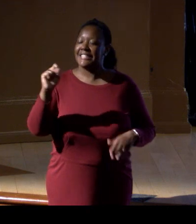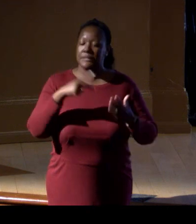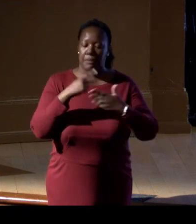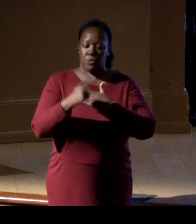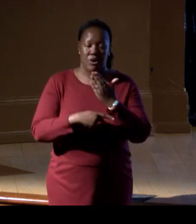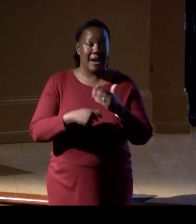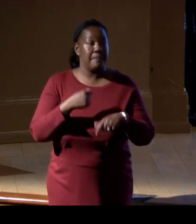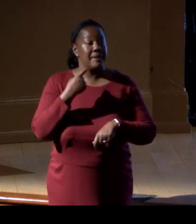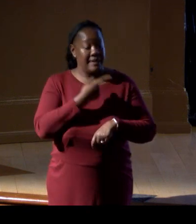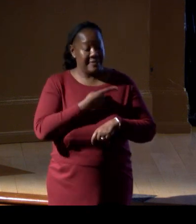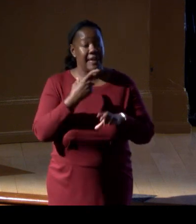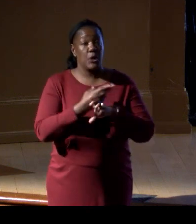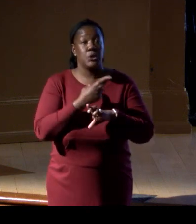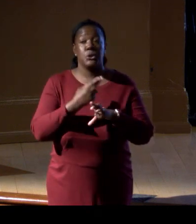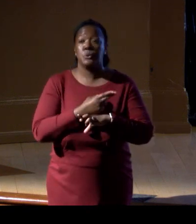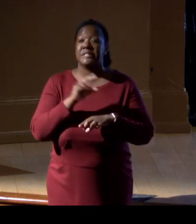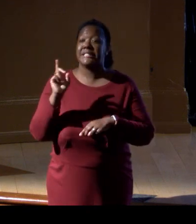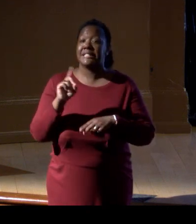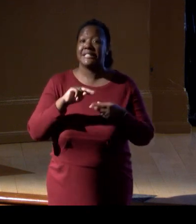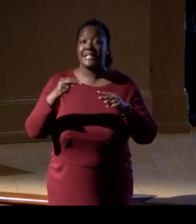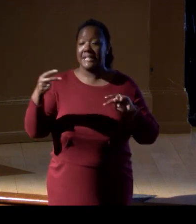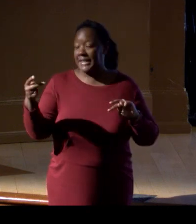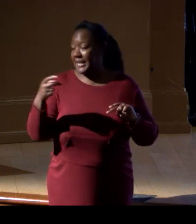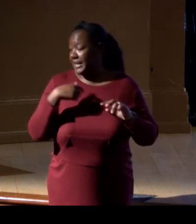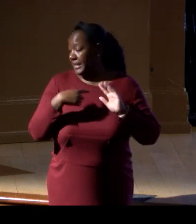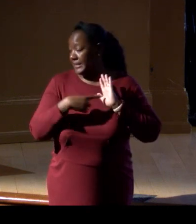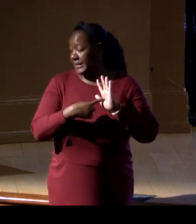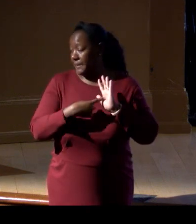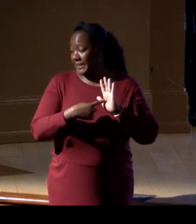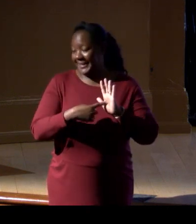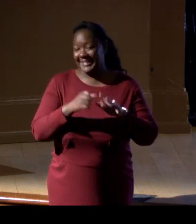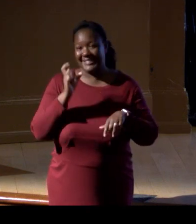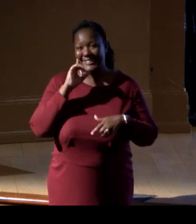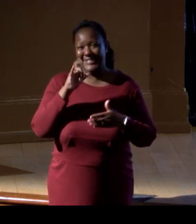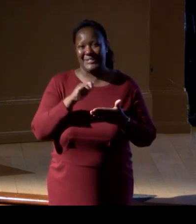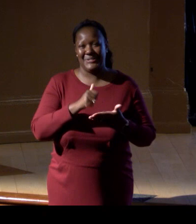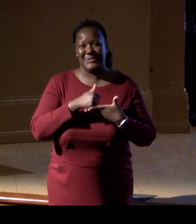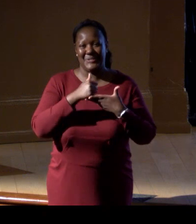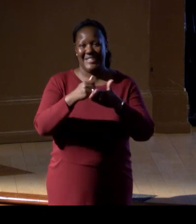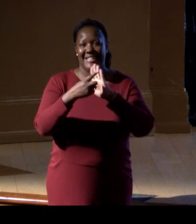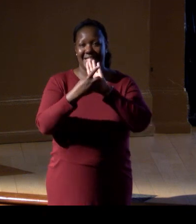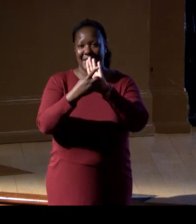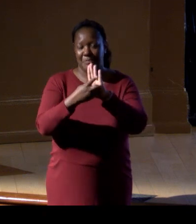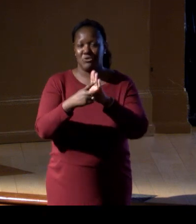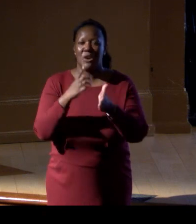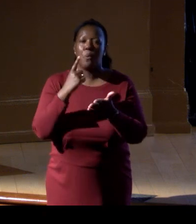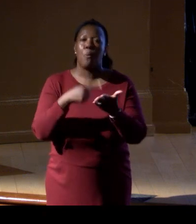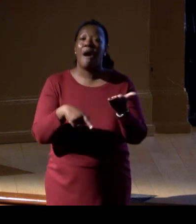at its sites to set baselines and demonstrate what healthy ocean ecosystems should look like.